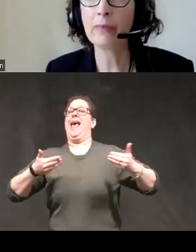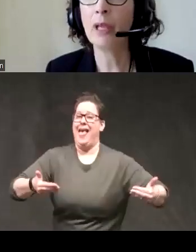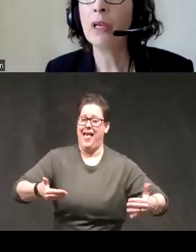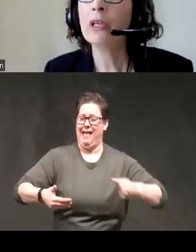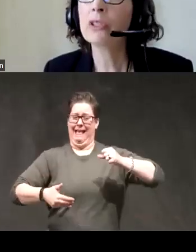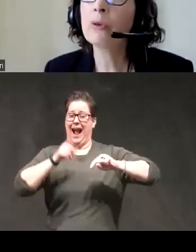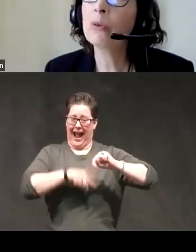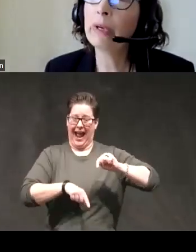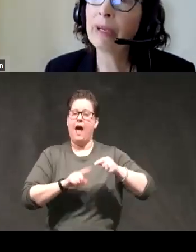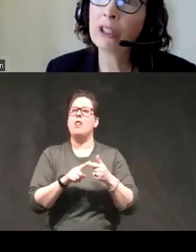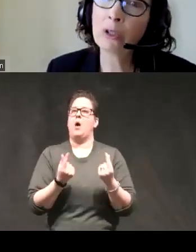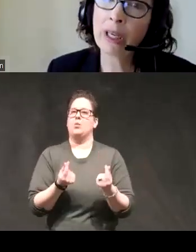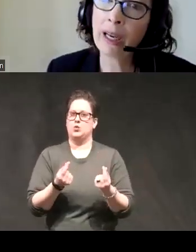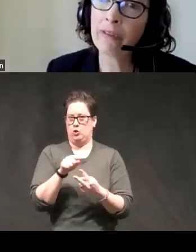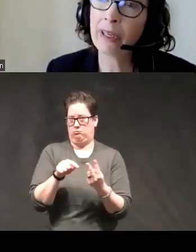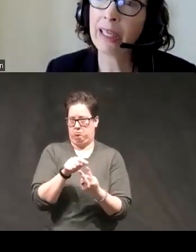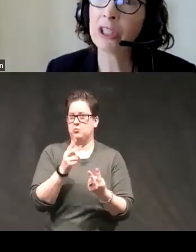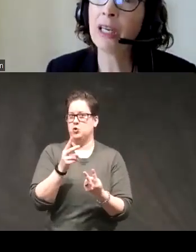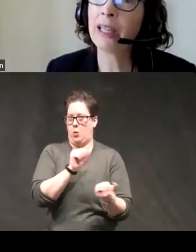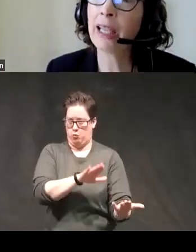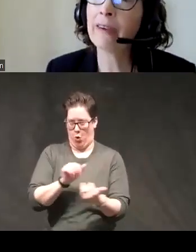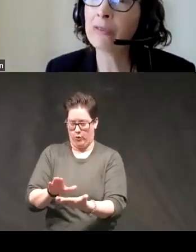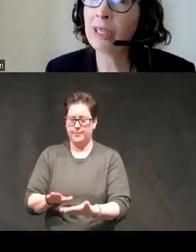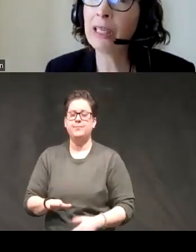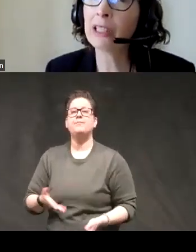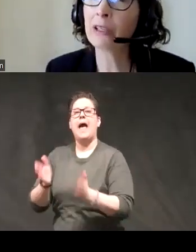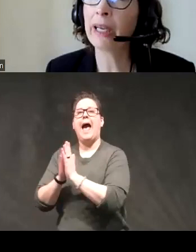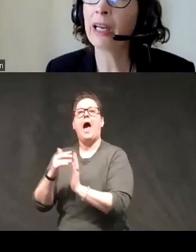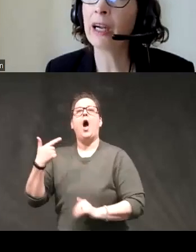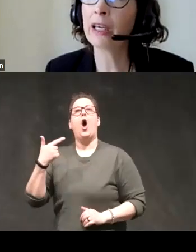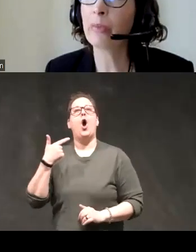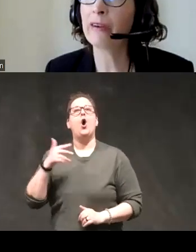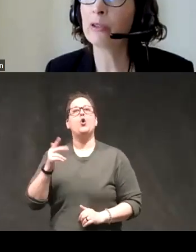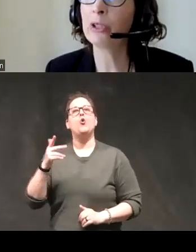so we went to Guggenheim foundation and they gave us funding to create a cognitive behavioral